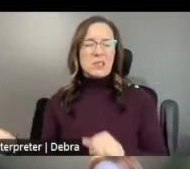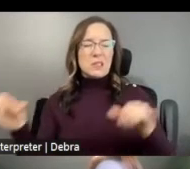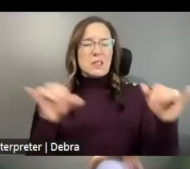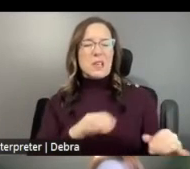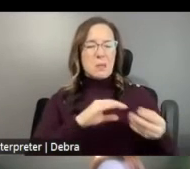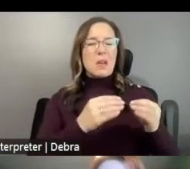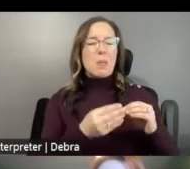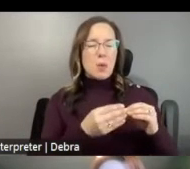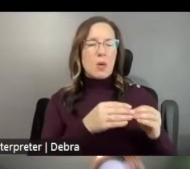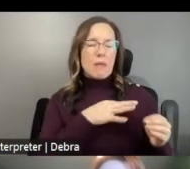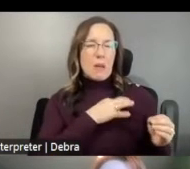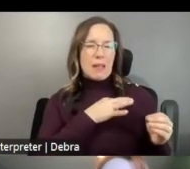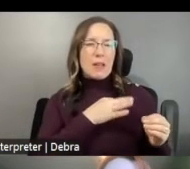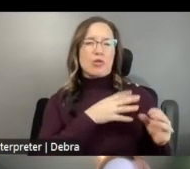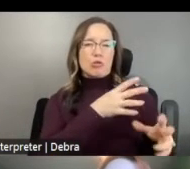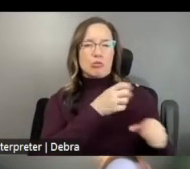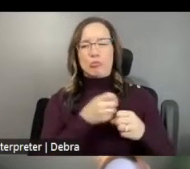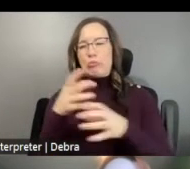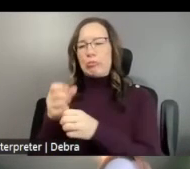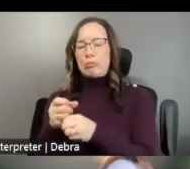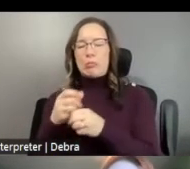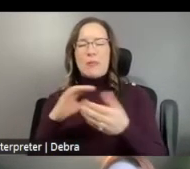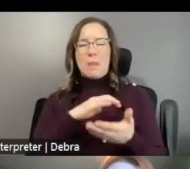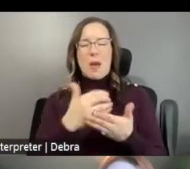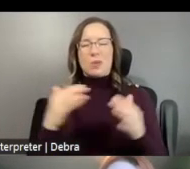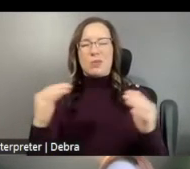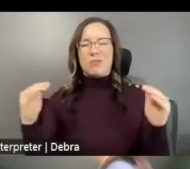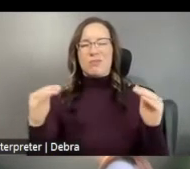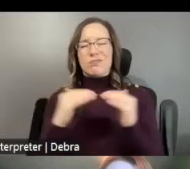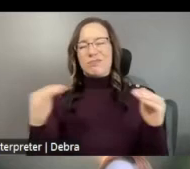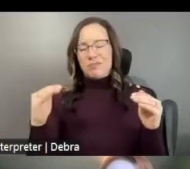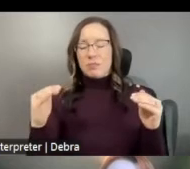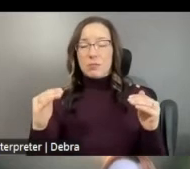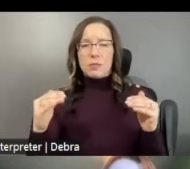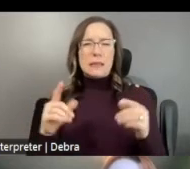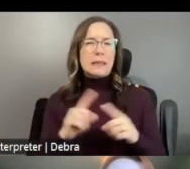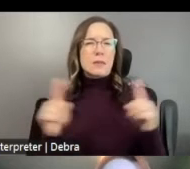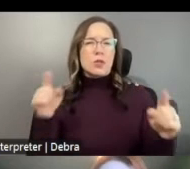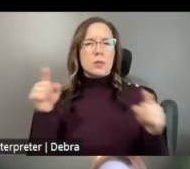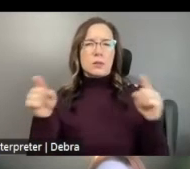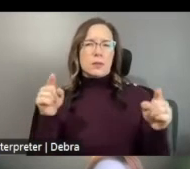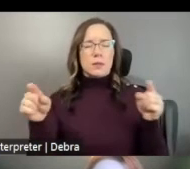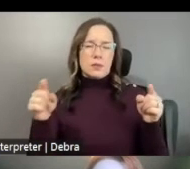DEADLINE. SO THE MAIN DIFFERENCE BETWEEN THESE DEADLINES FOR DANCE IN TERMS OF WHEN YOU WANT TO